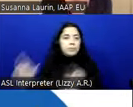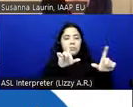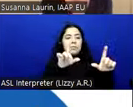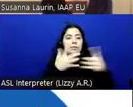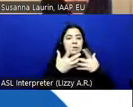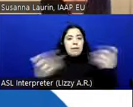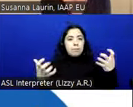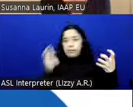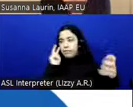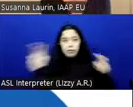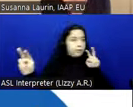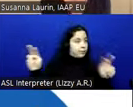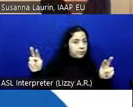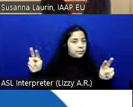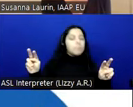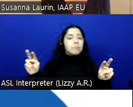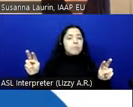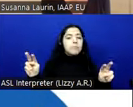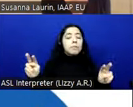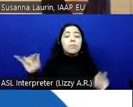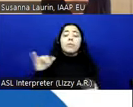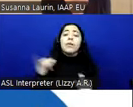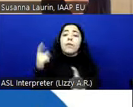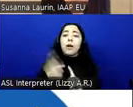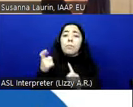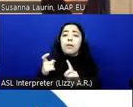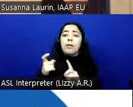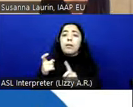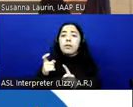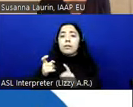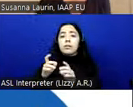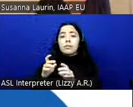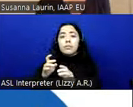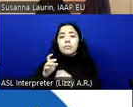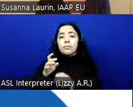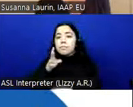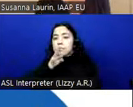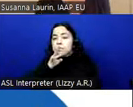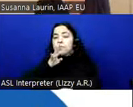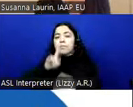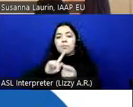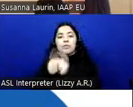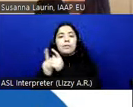We also provide automatic translations into French, German, Spanish and Swedish.